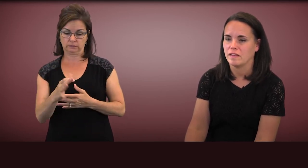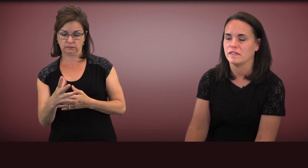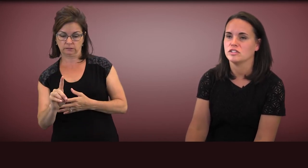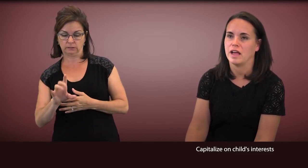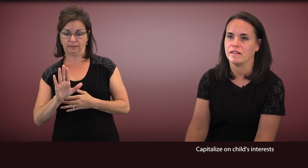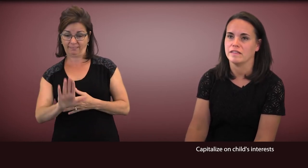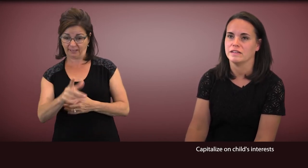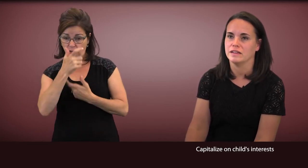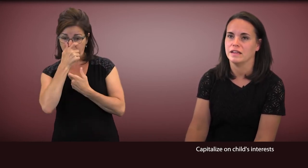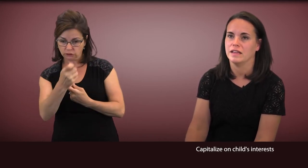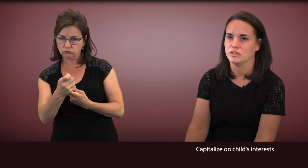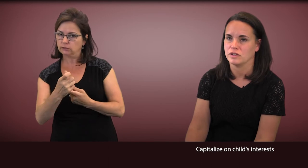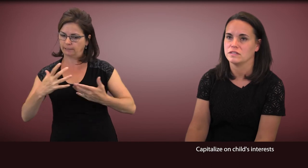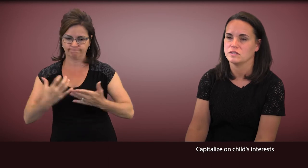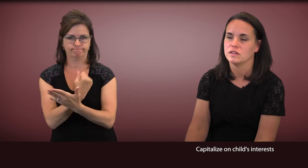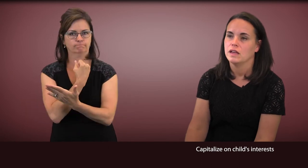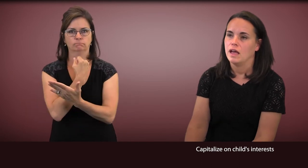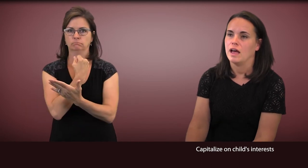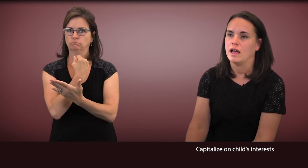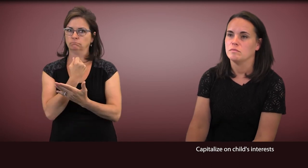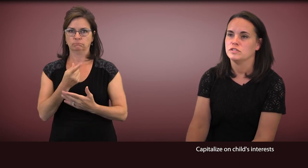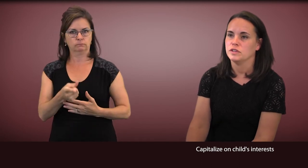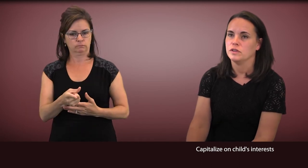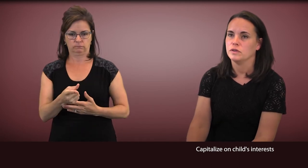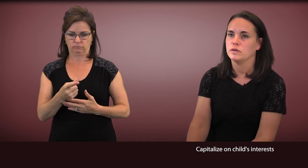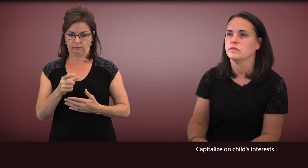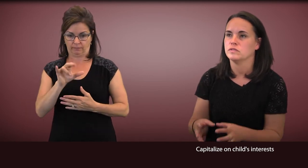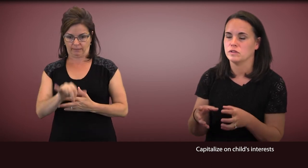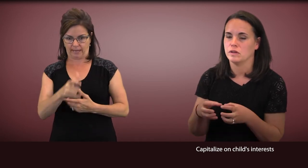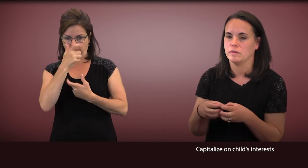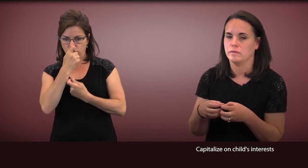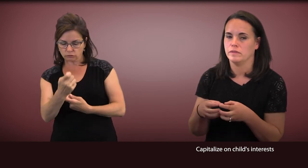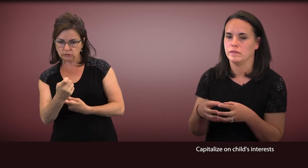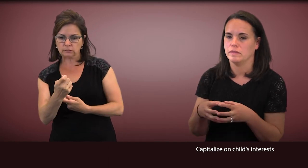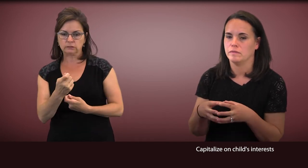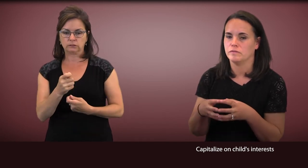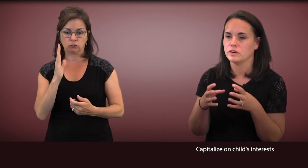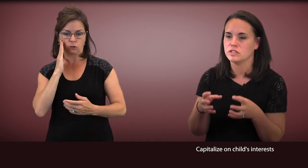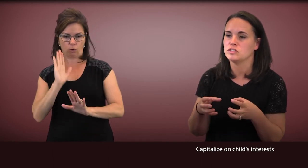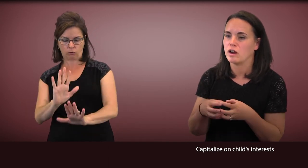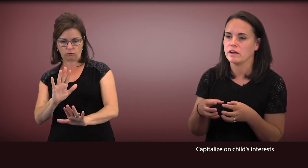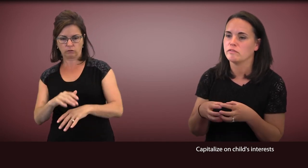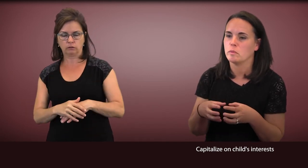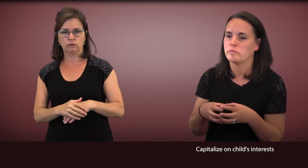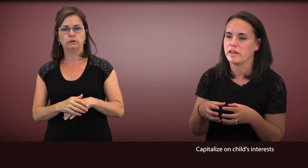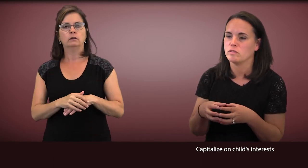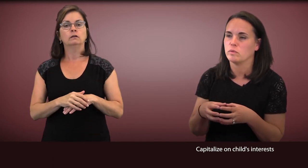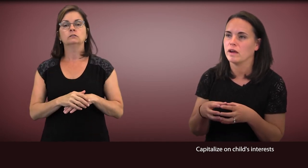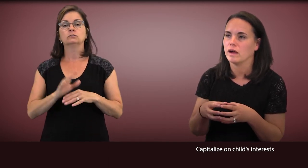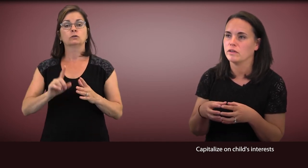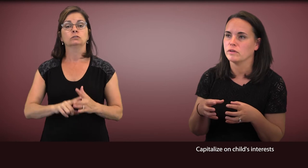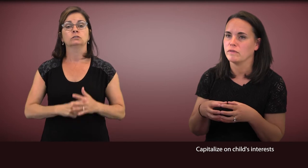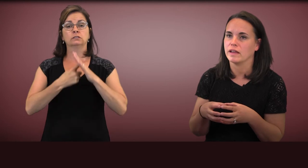on the child's interest. First, starting from a place where you can recognize